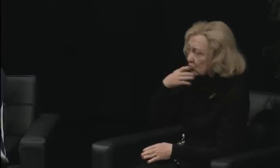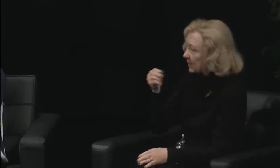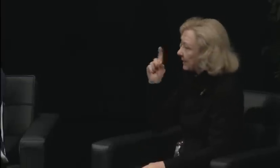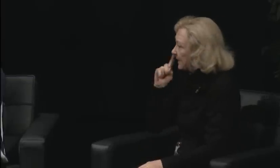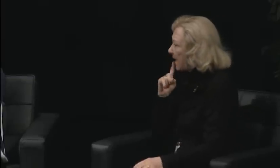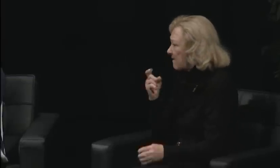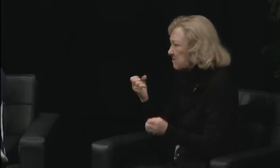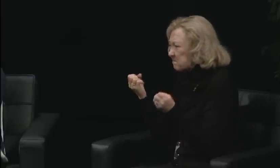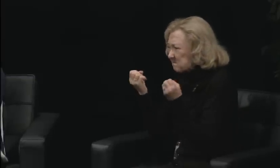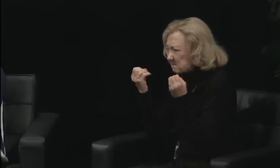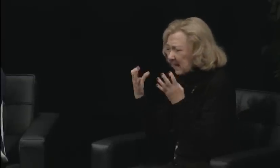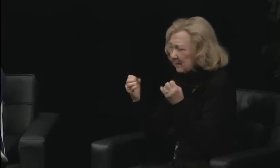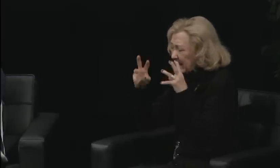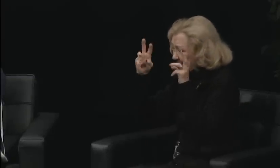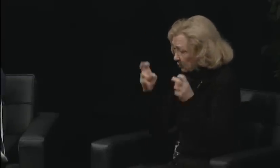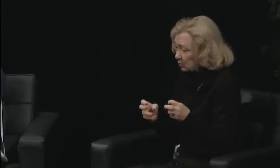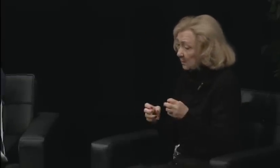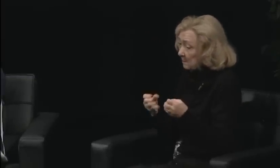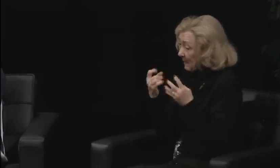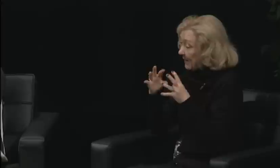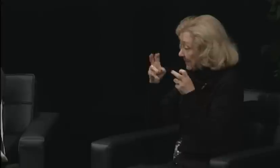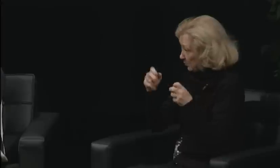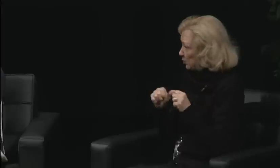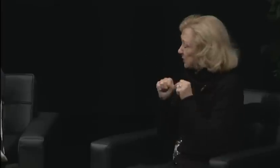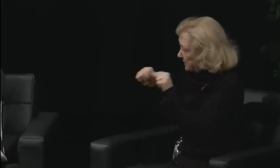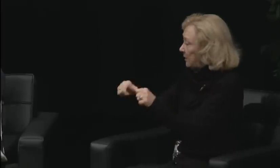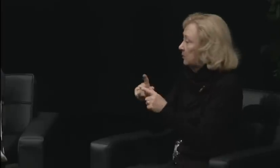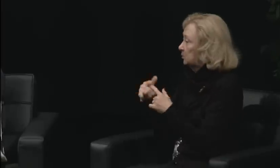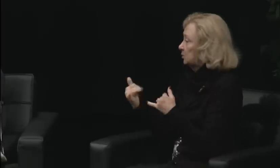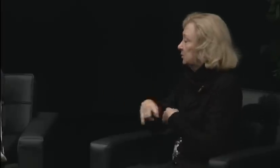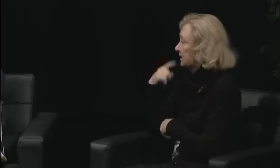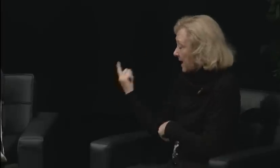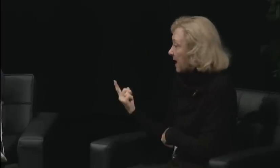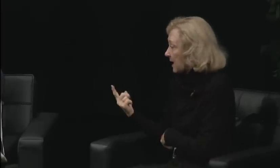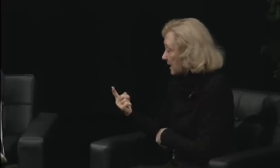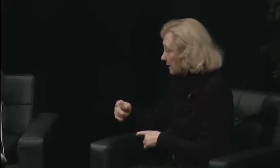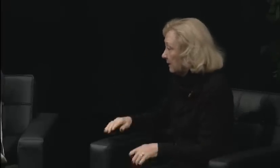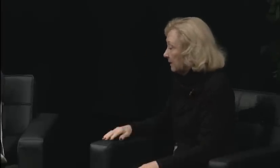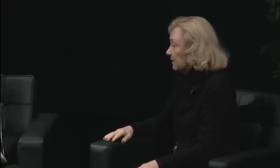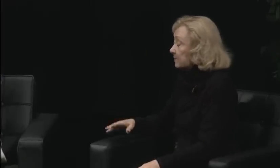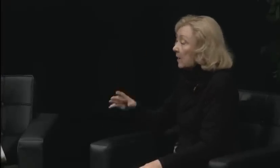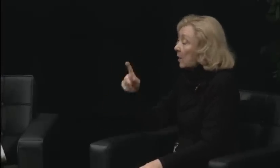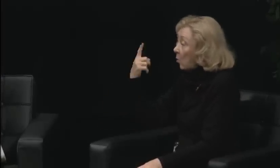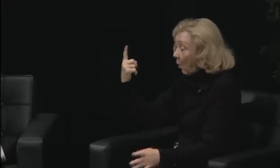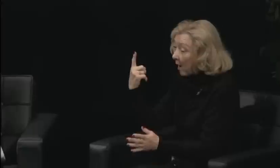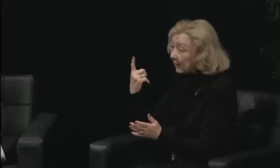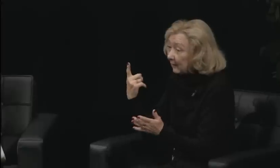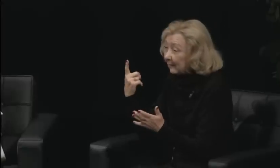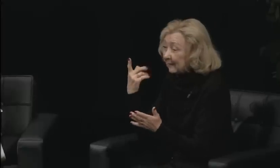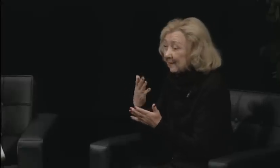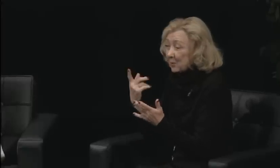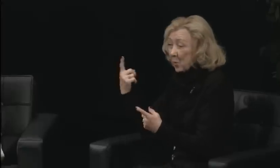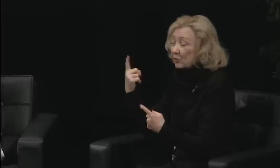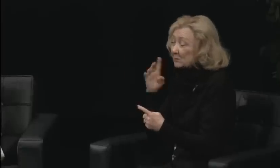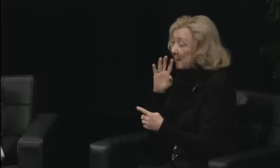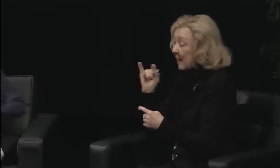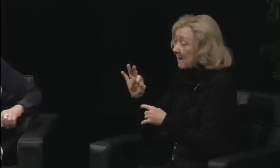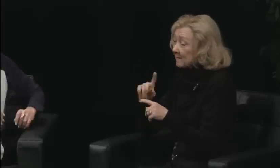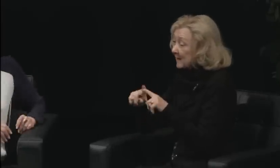And I think that during the movement, yes -- the underlying, core experience was about being deaf,